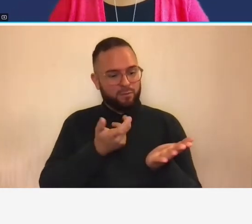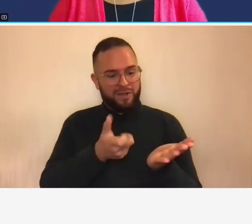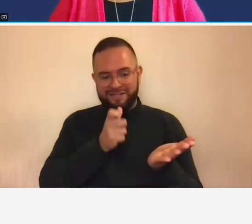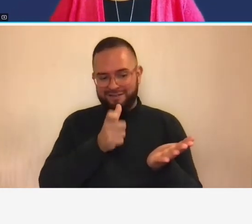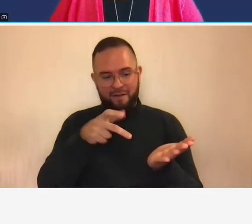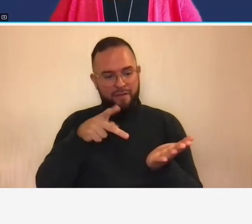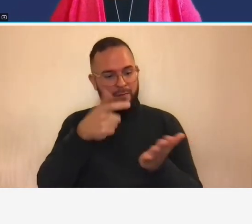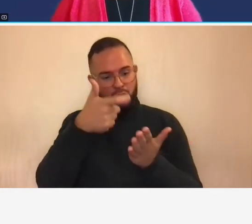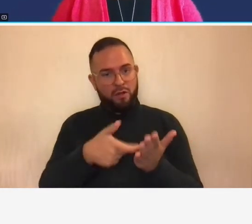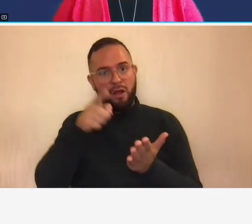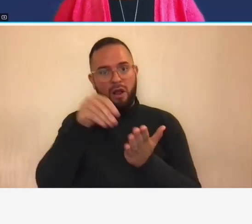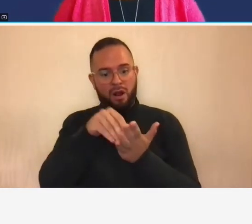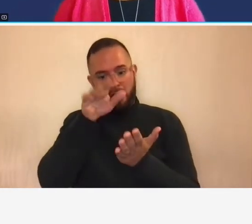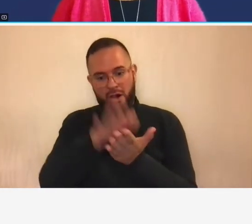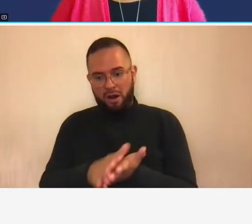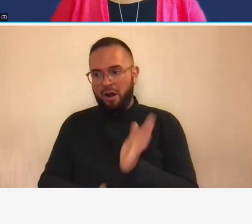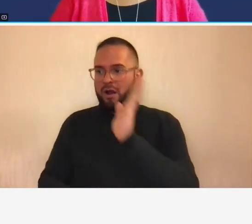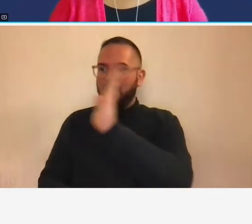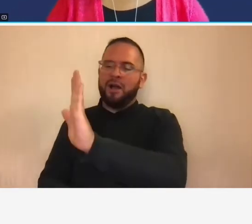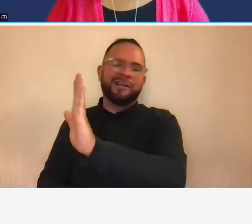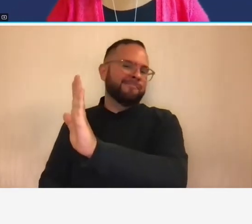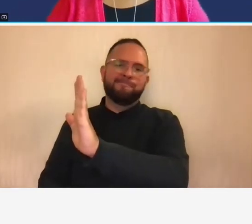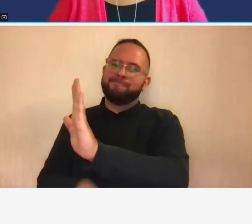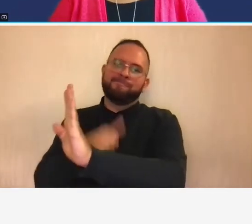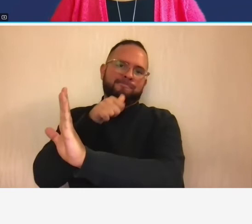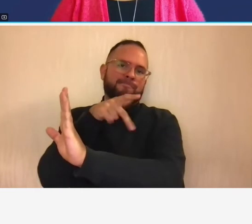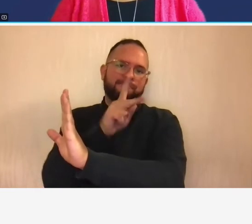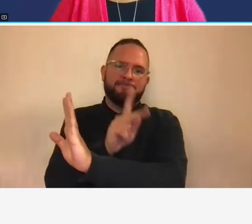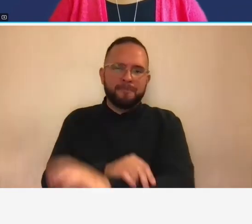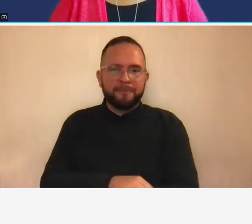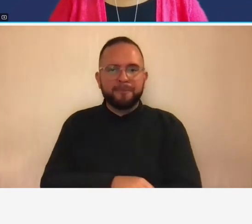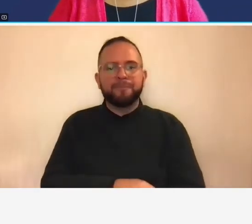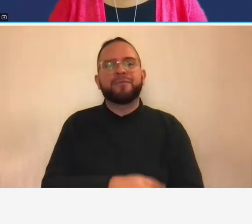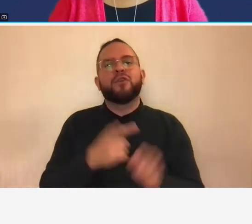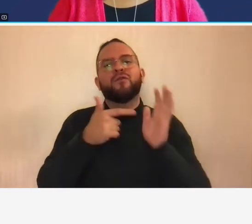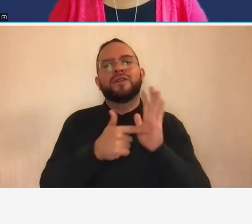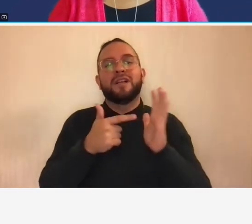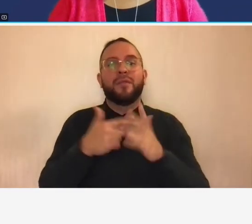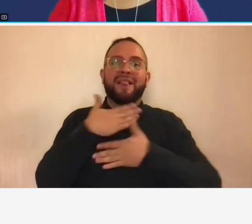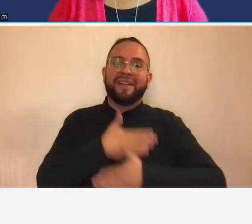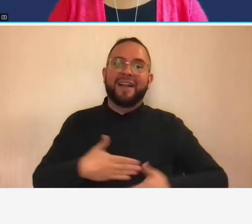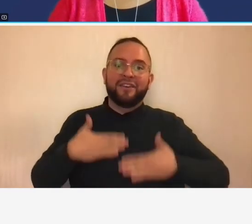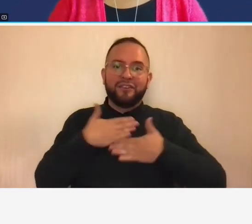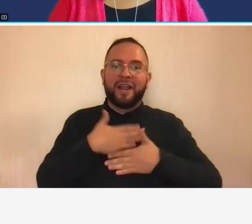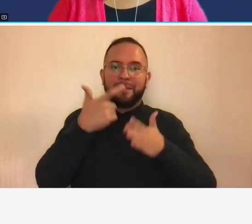so examples include entertainment costs there's no way entertainment costs are ever